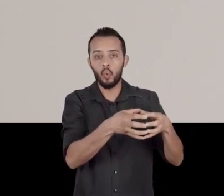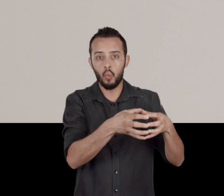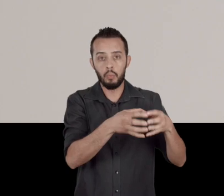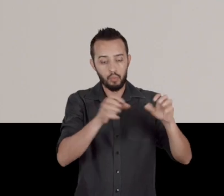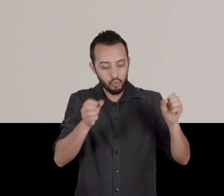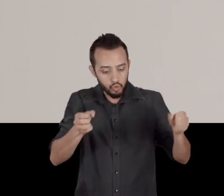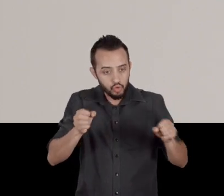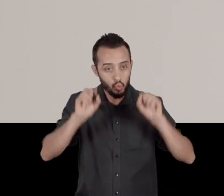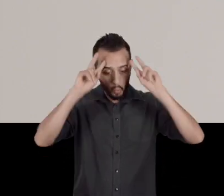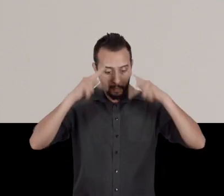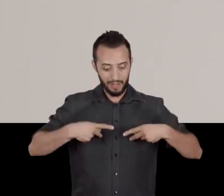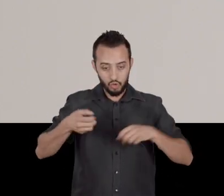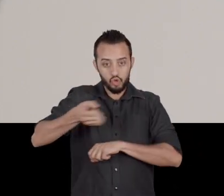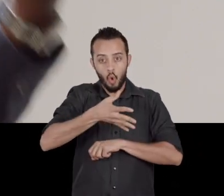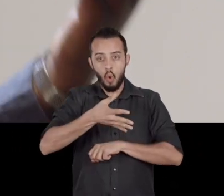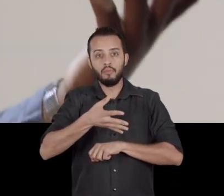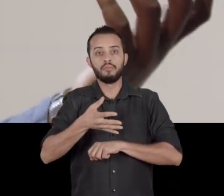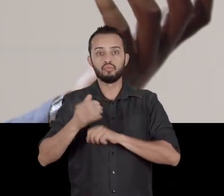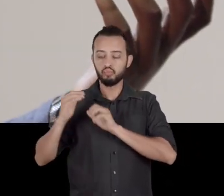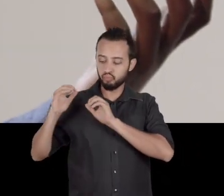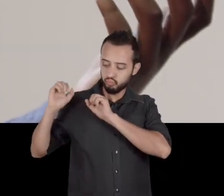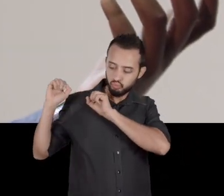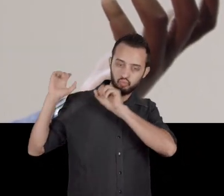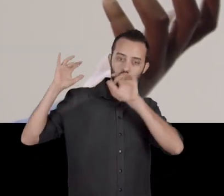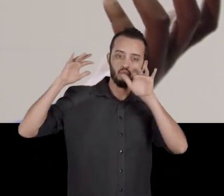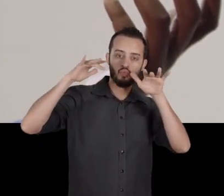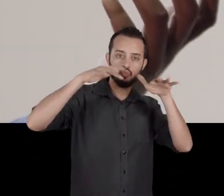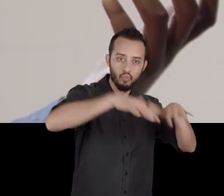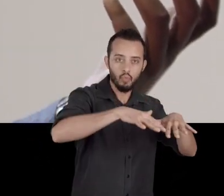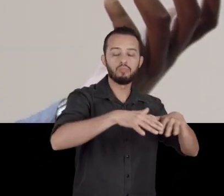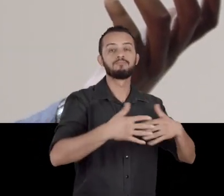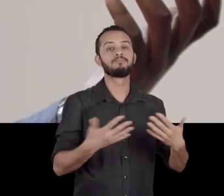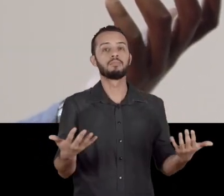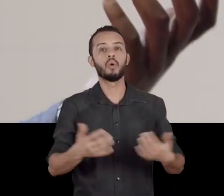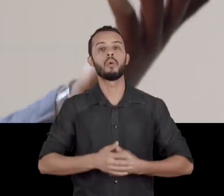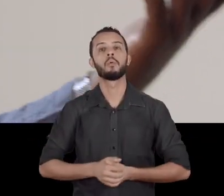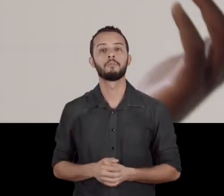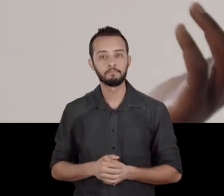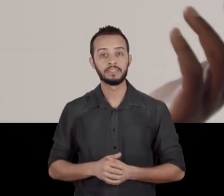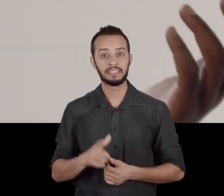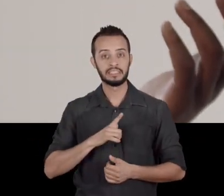In our history, the native peoples, called Indians,